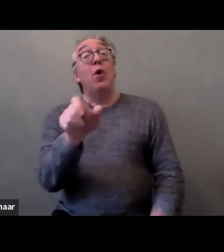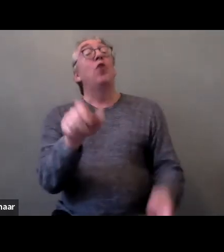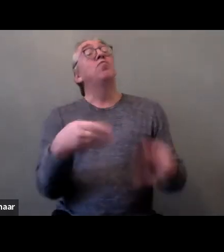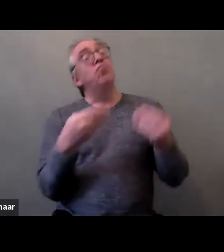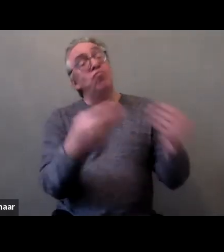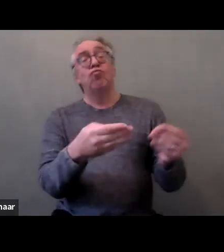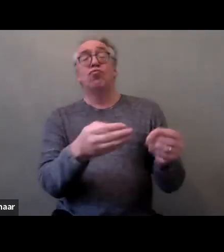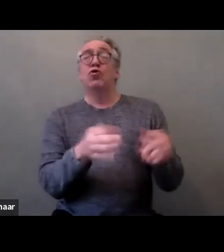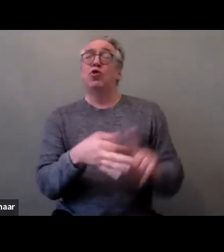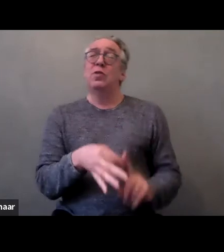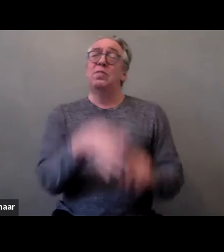Next slide.